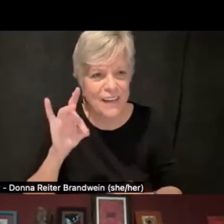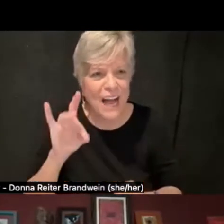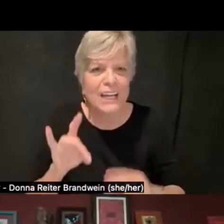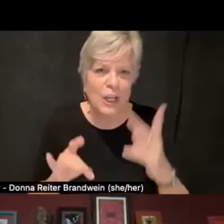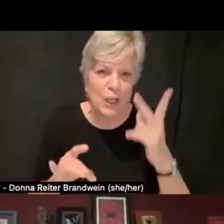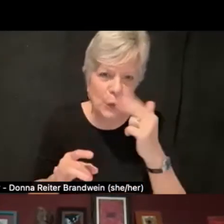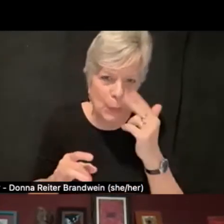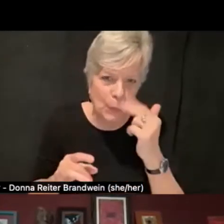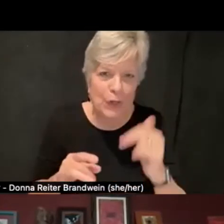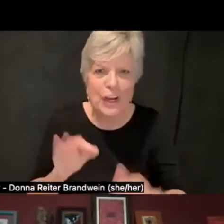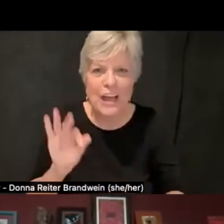and find enjoyment in it.